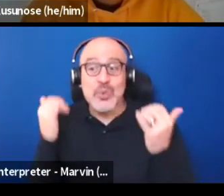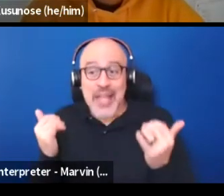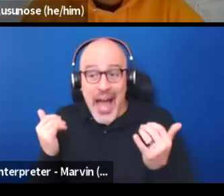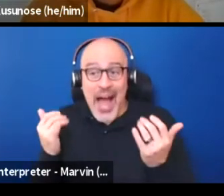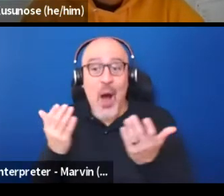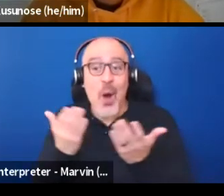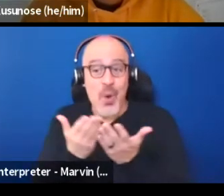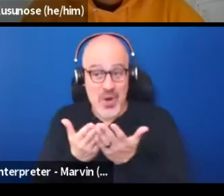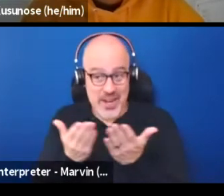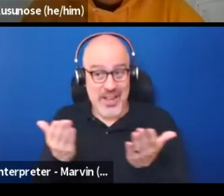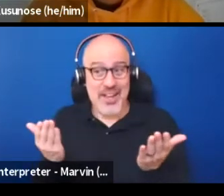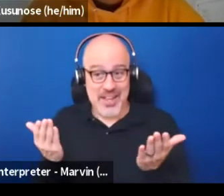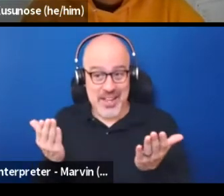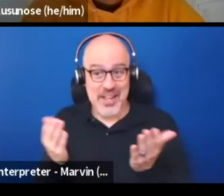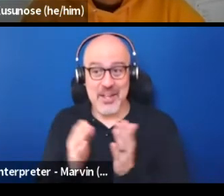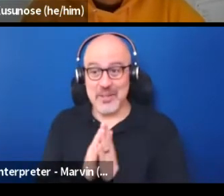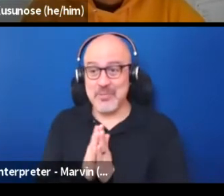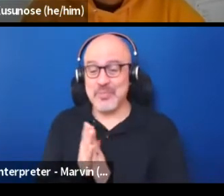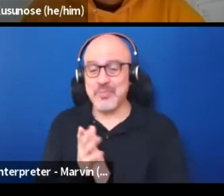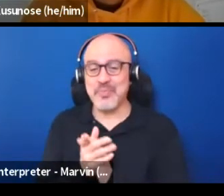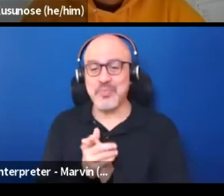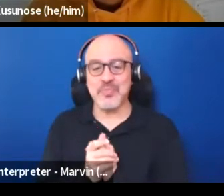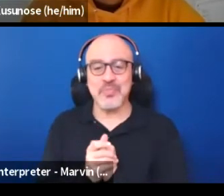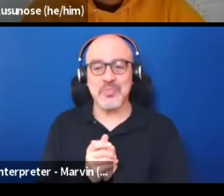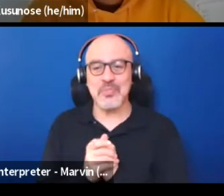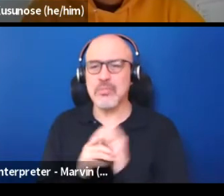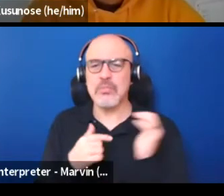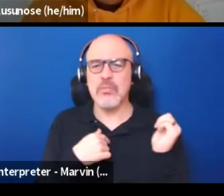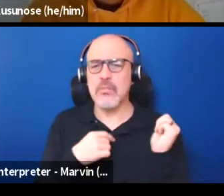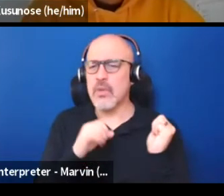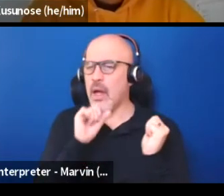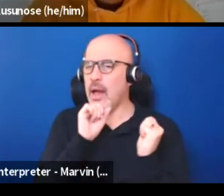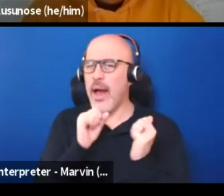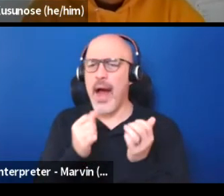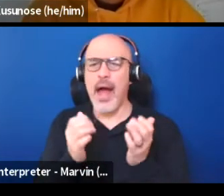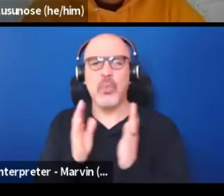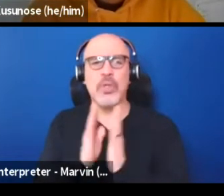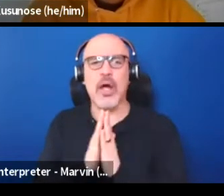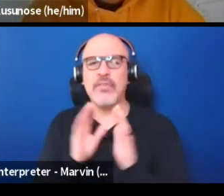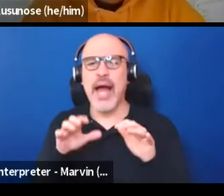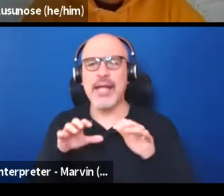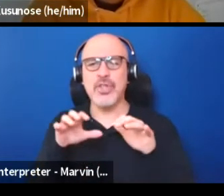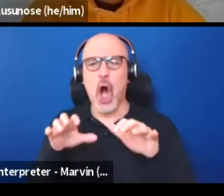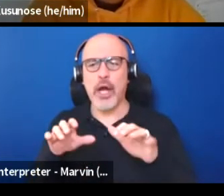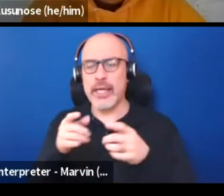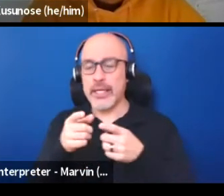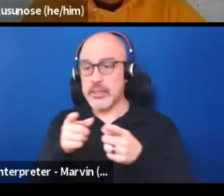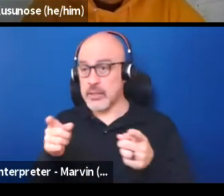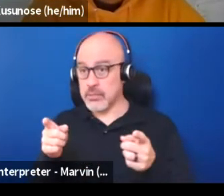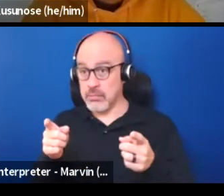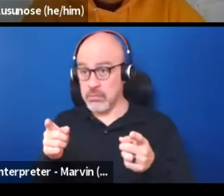I would love to ask the audience if anyone would be willing to share.